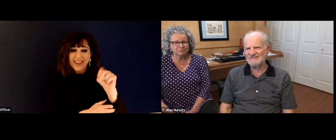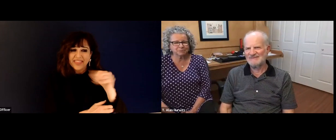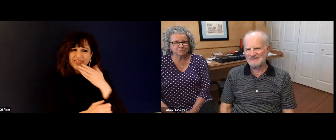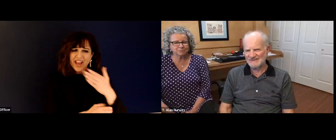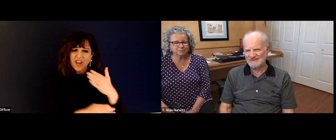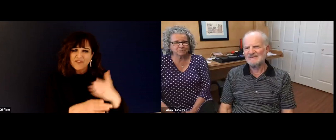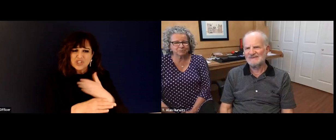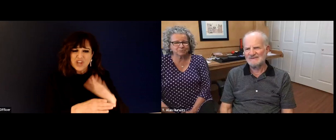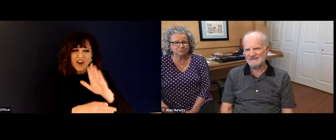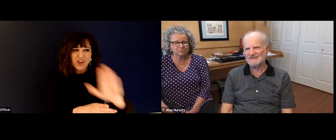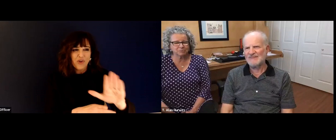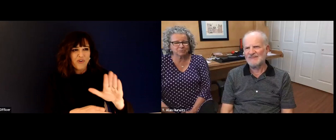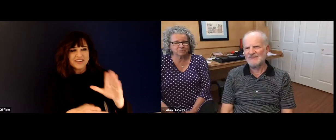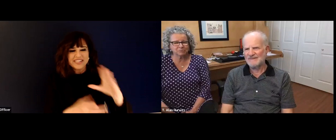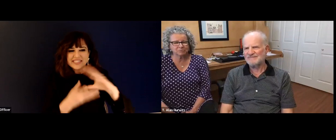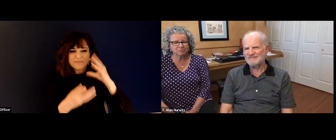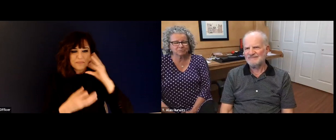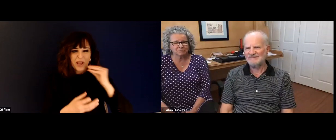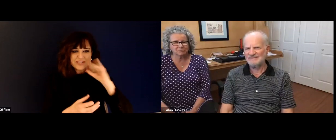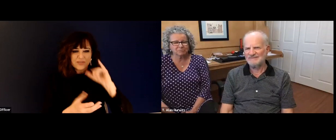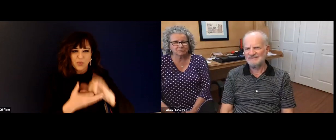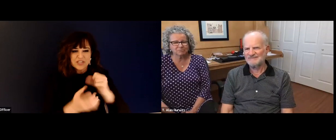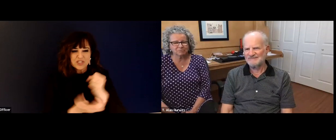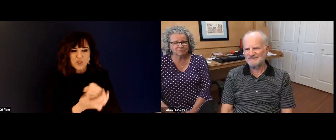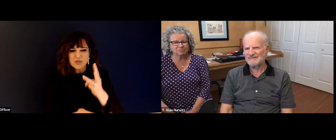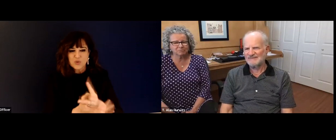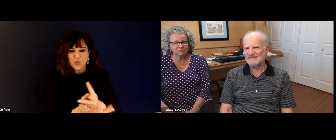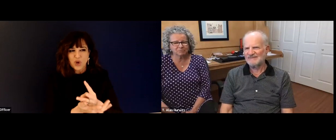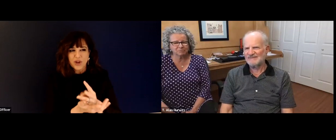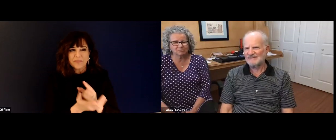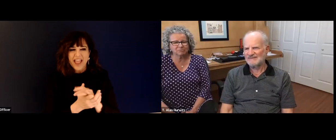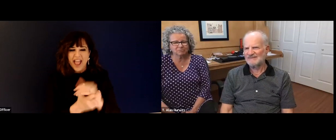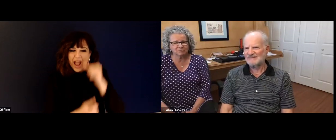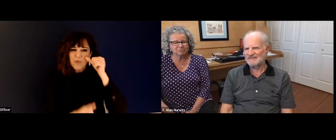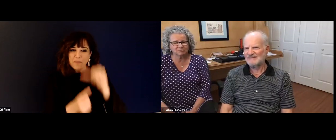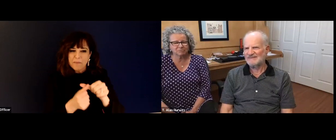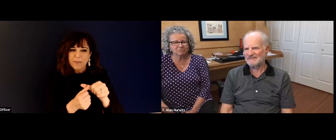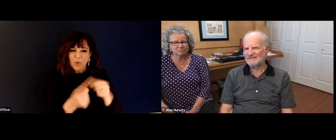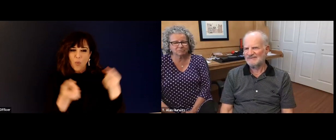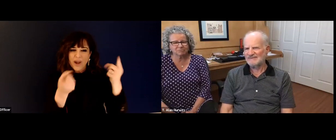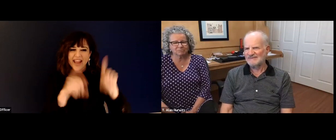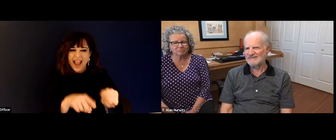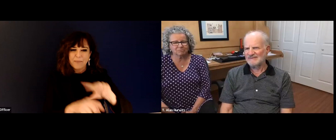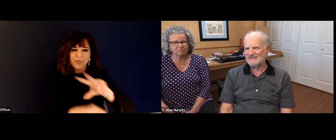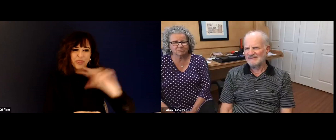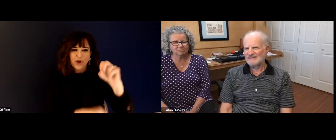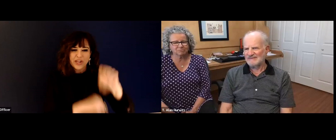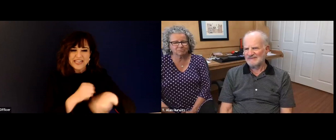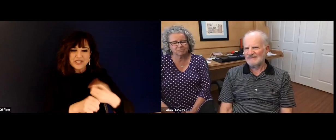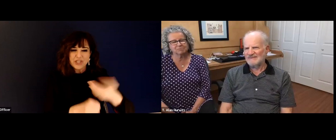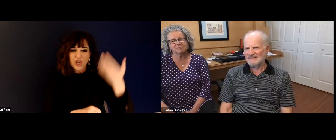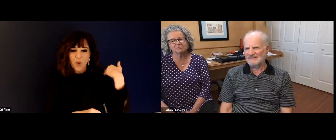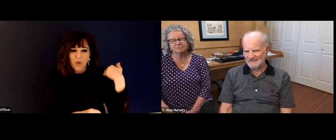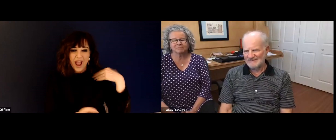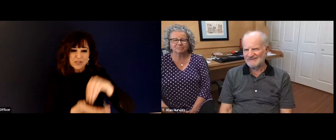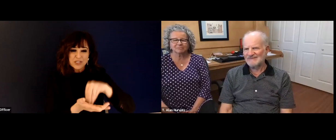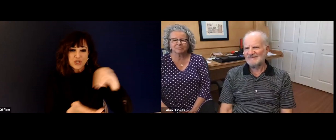innovating in terms of how programs could be rehoused, and it wouldn't happen again. We'll see. No, you're right. Alan, thank you so much for sharing that